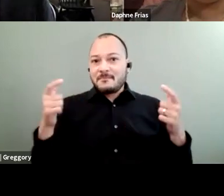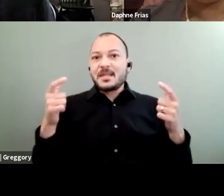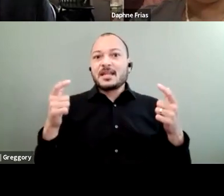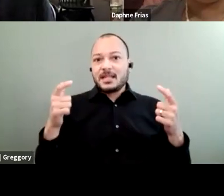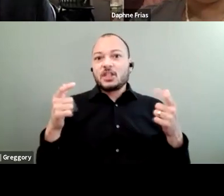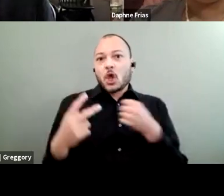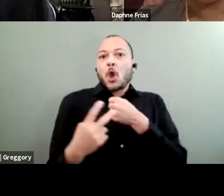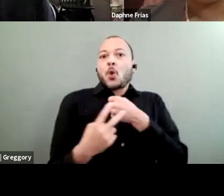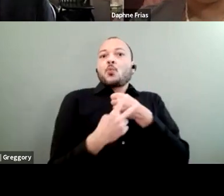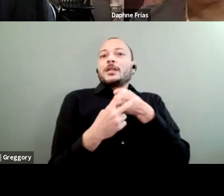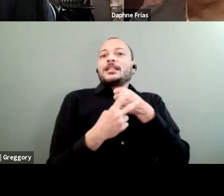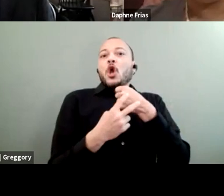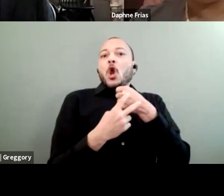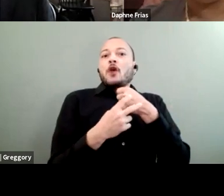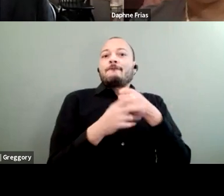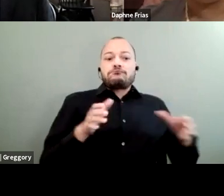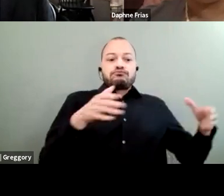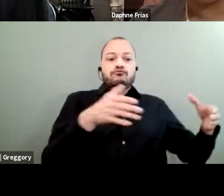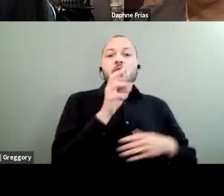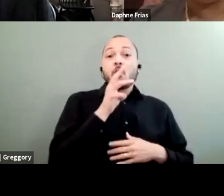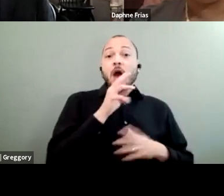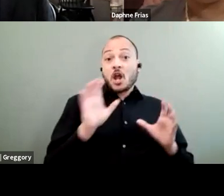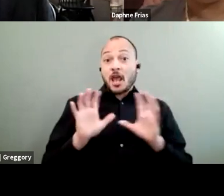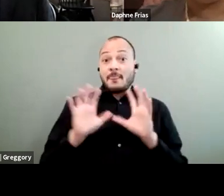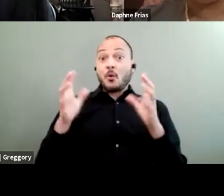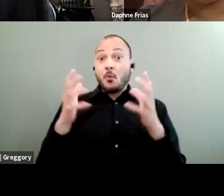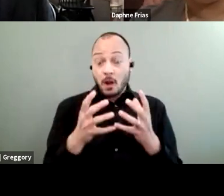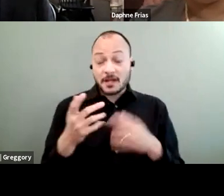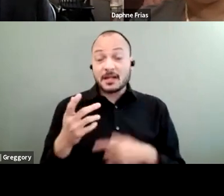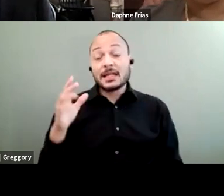and yet we are possibly facing desertification.